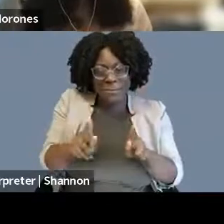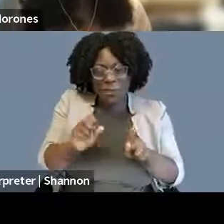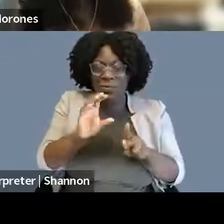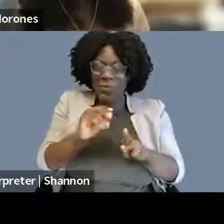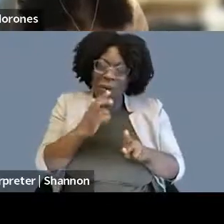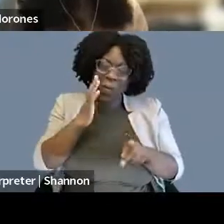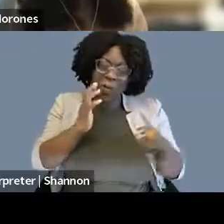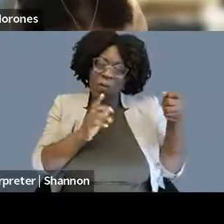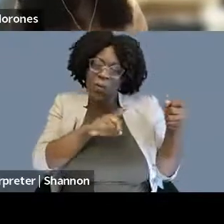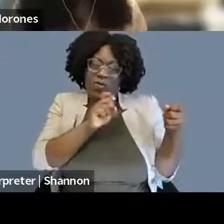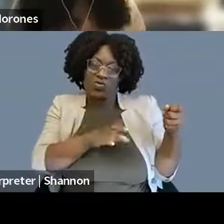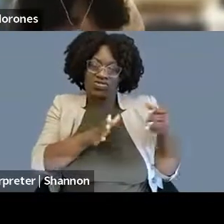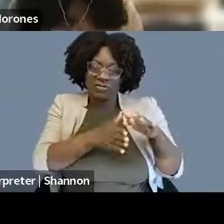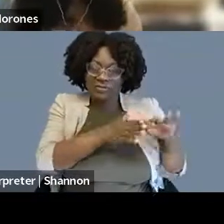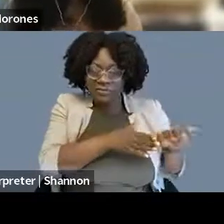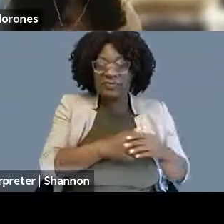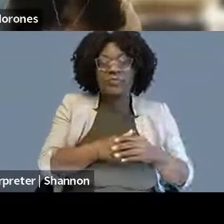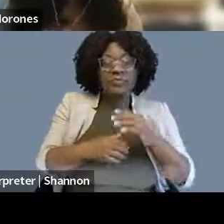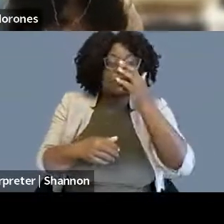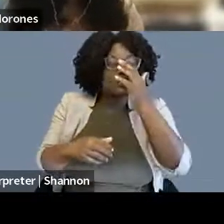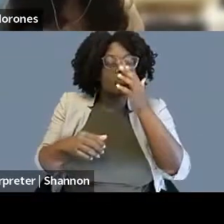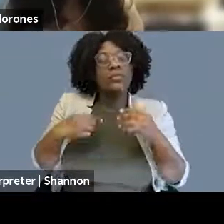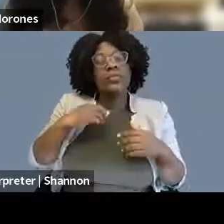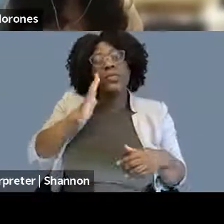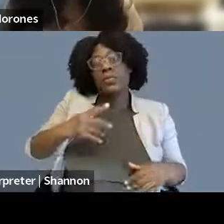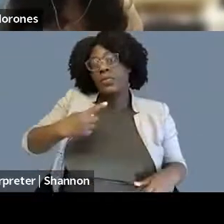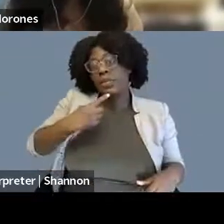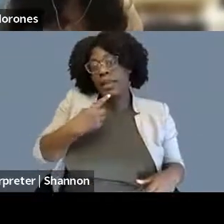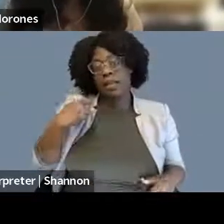to students of color. And I'm specifically curious and, you know,